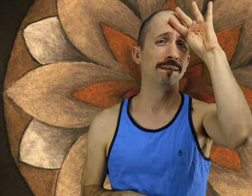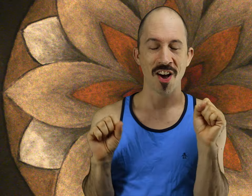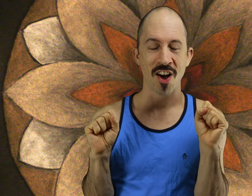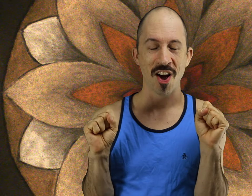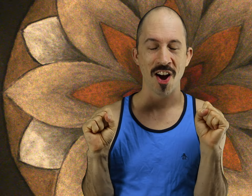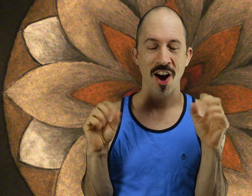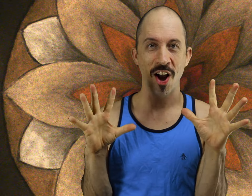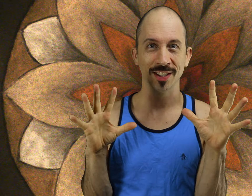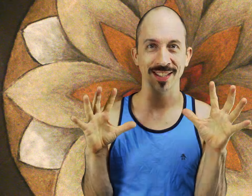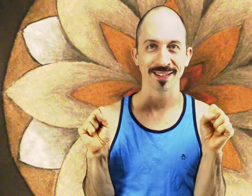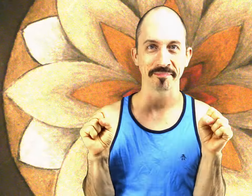AWESOME...!